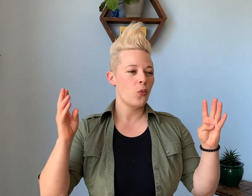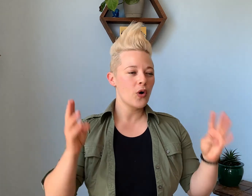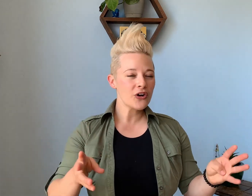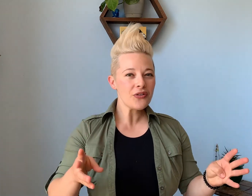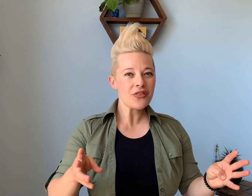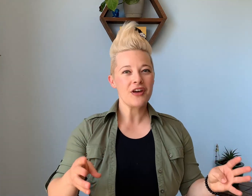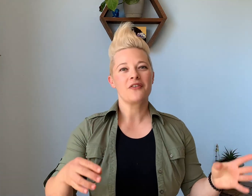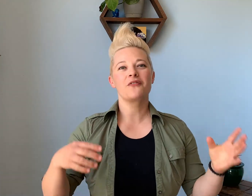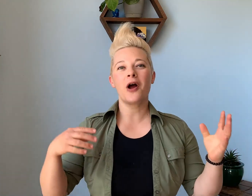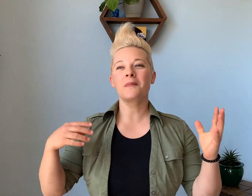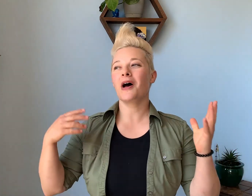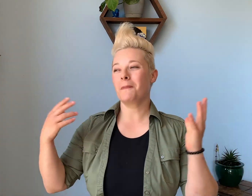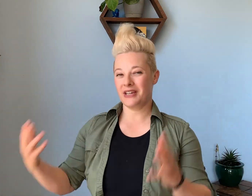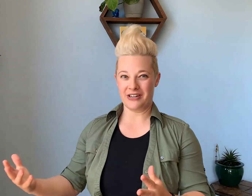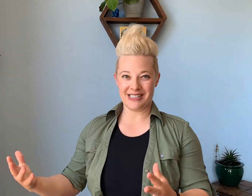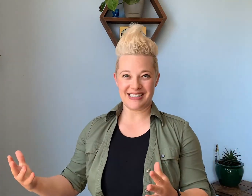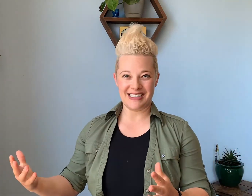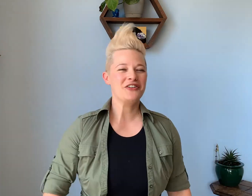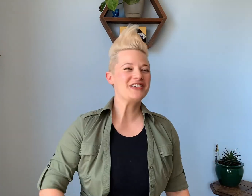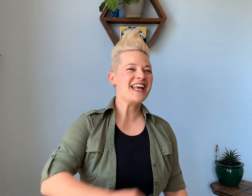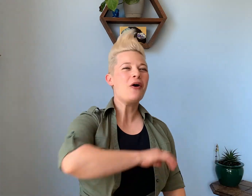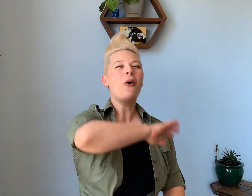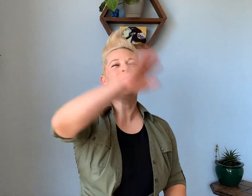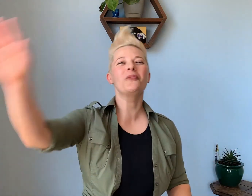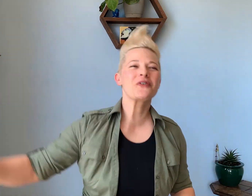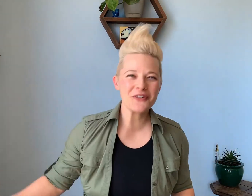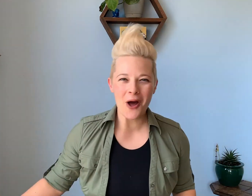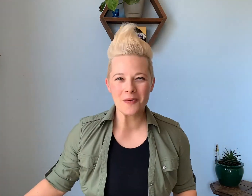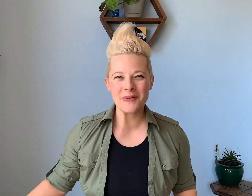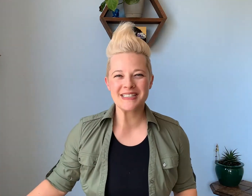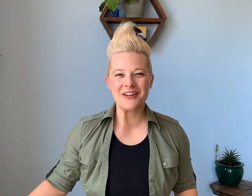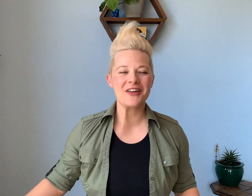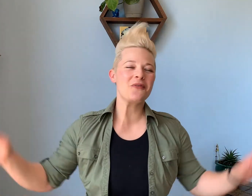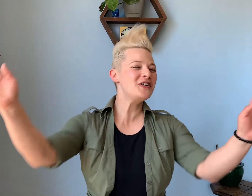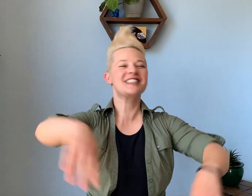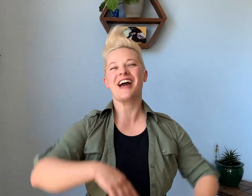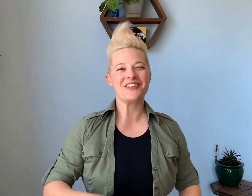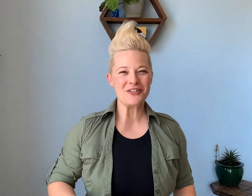worth from appearance. There is a whole world of compliments out there we just gotta look